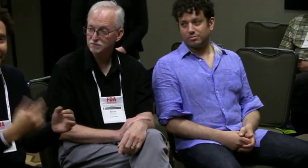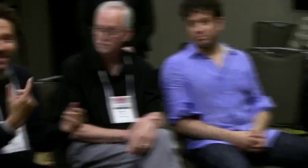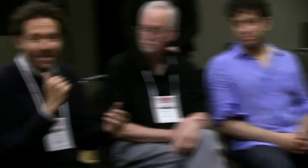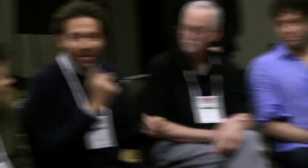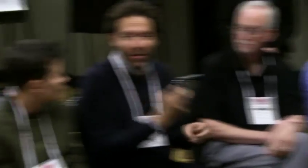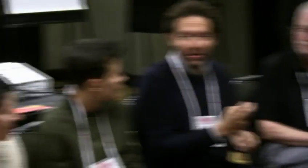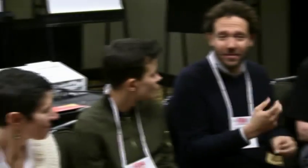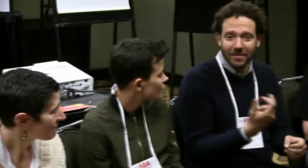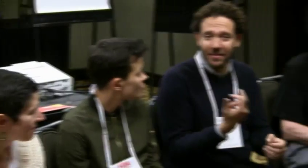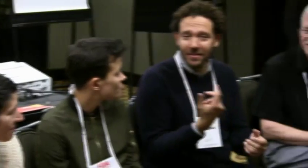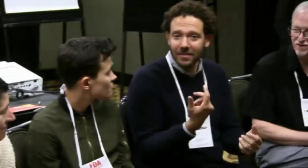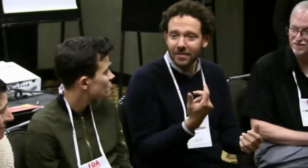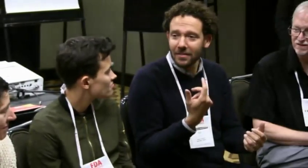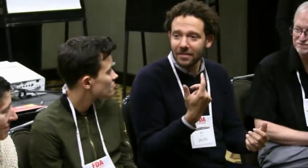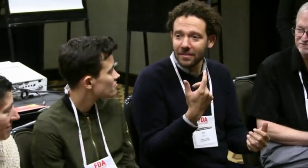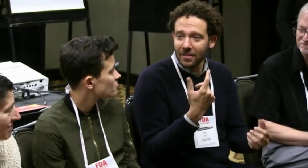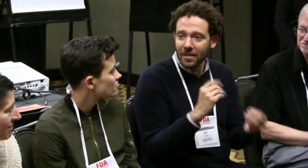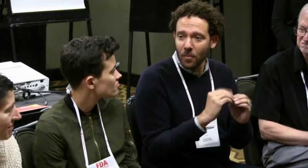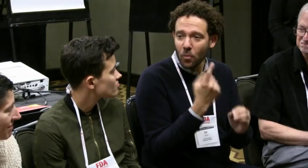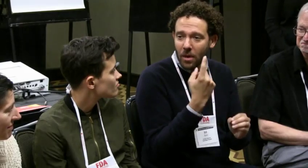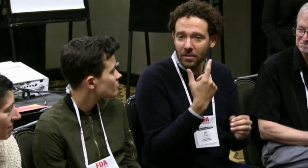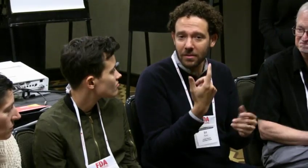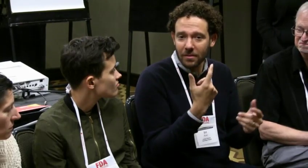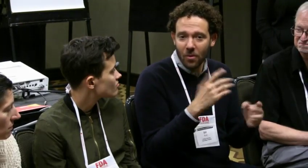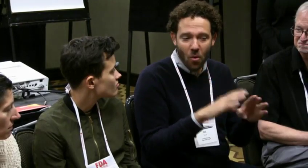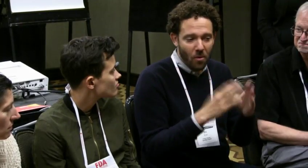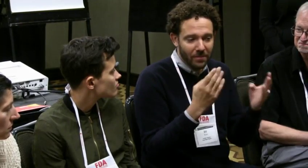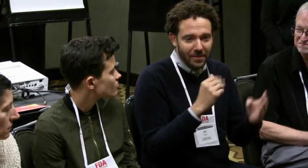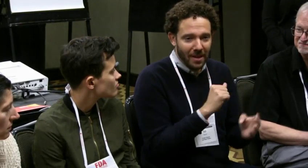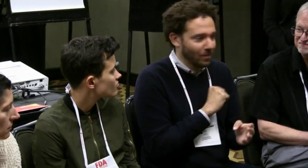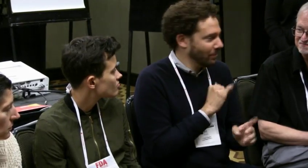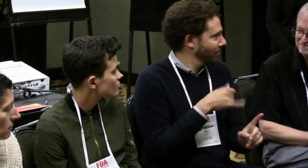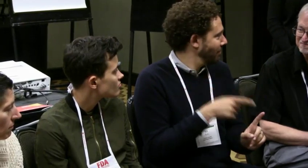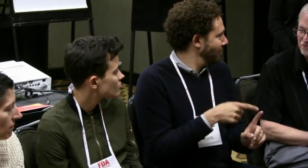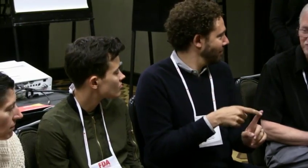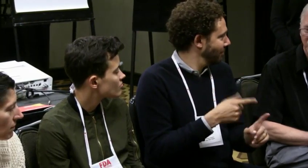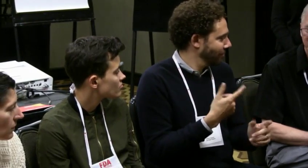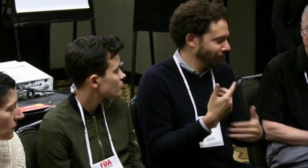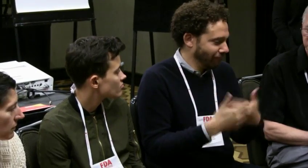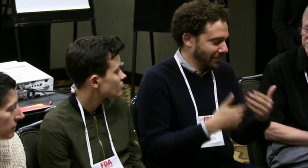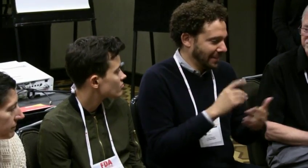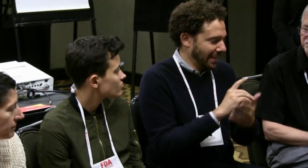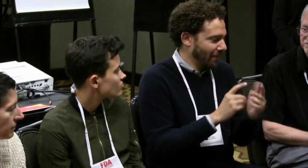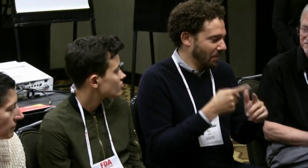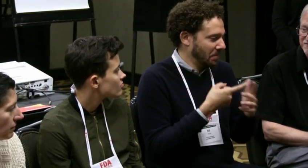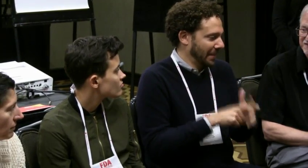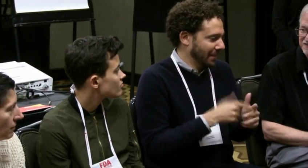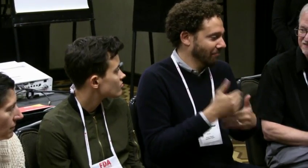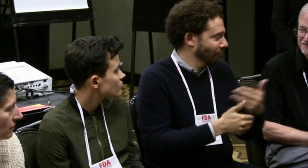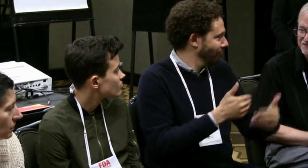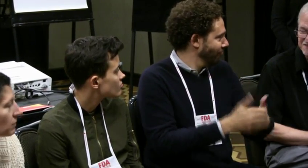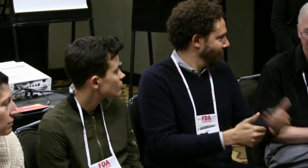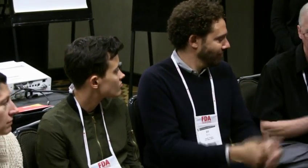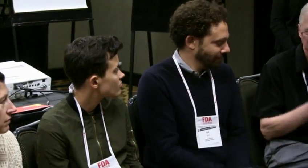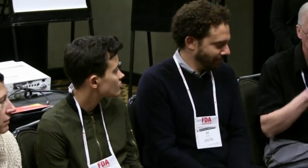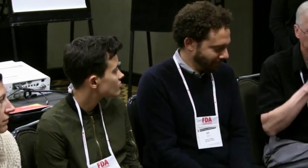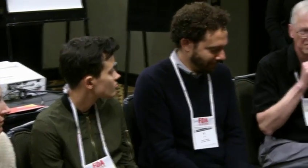(translator) It's fairly simple. It's not very hard. And the number one thing is just to have an open attitude